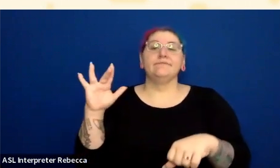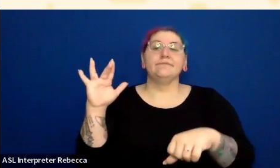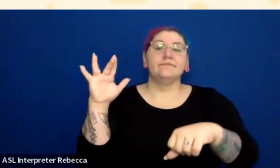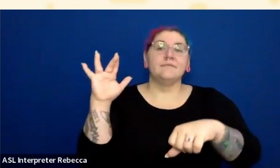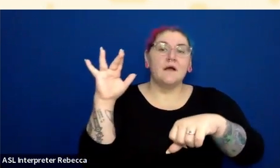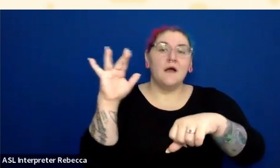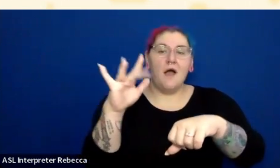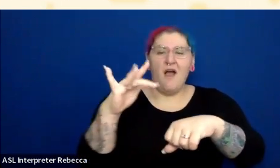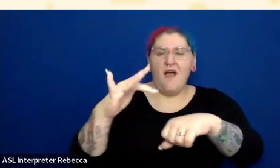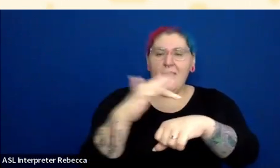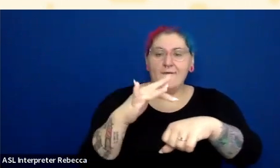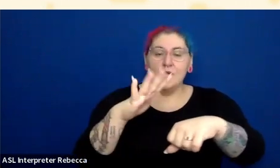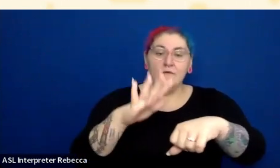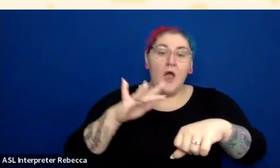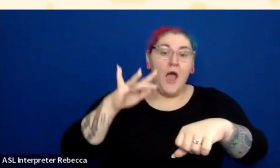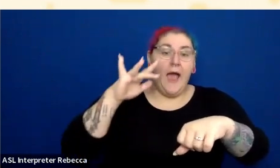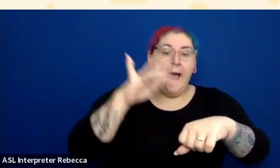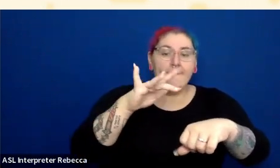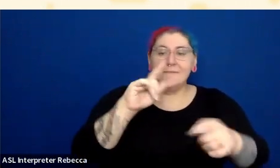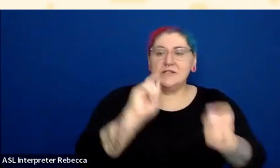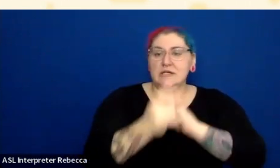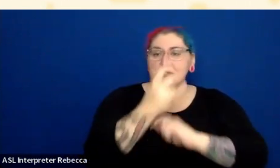and when I hover over that link, it gets lighter, as an example,